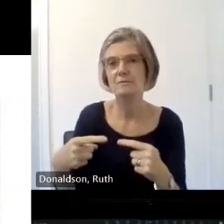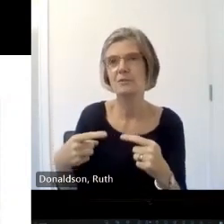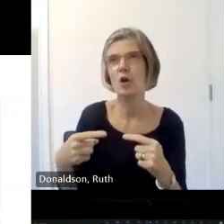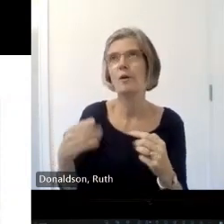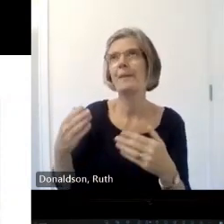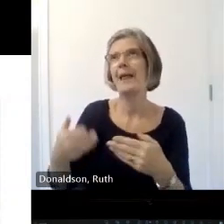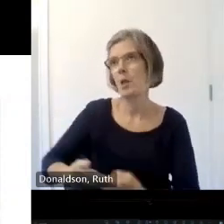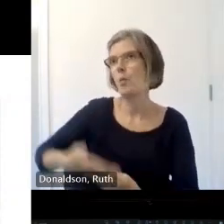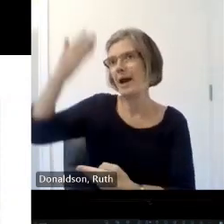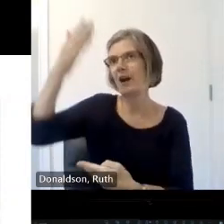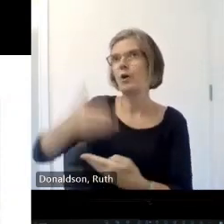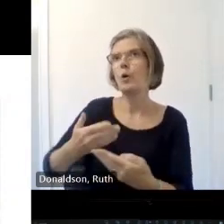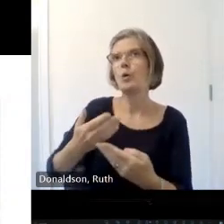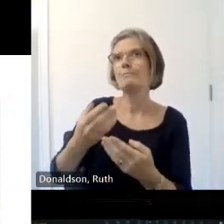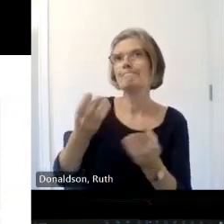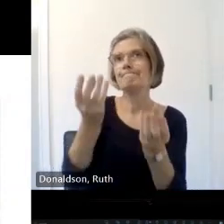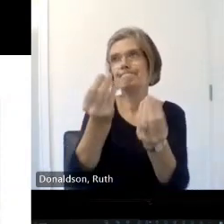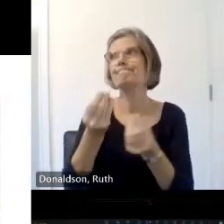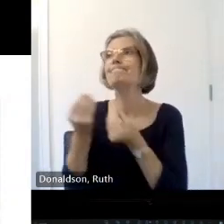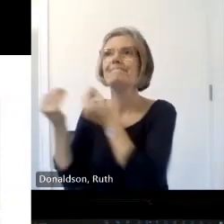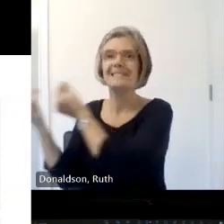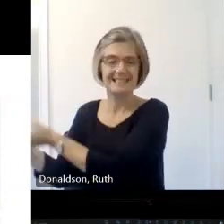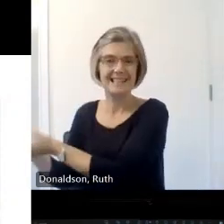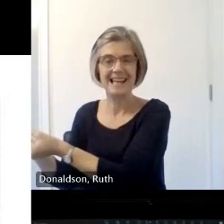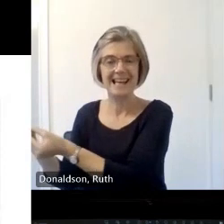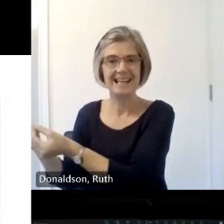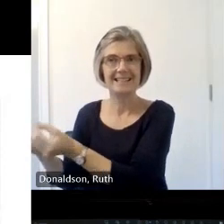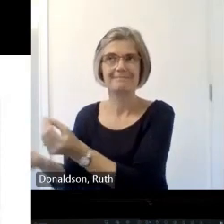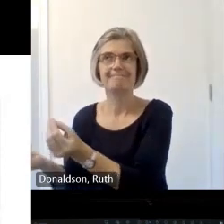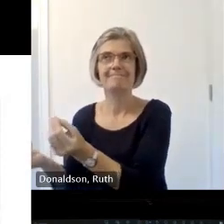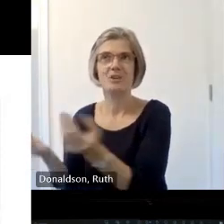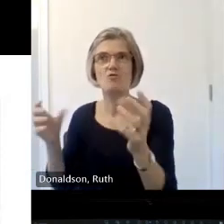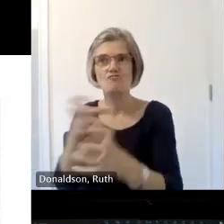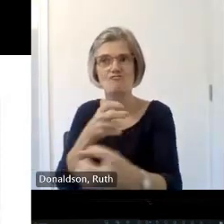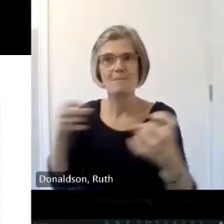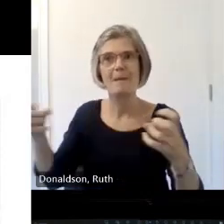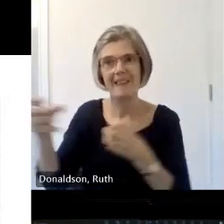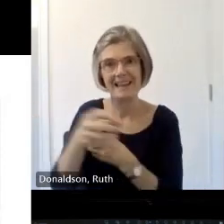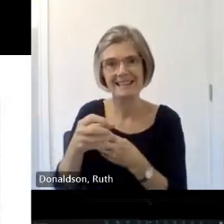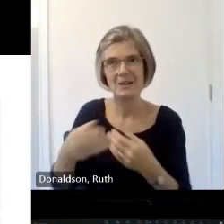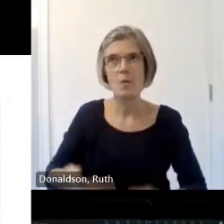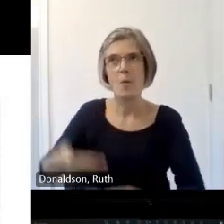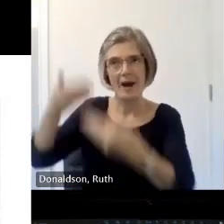to arrange all of that to put a new window in its place and then safely store that window until the